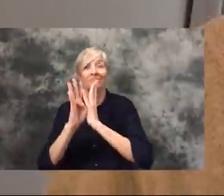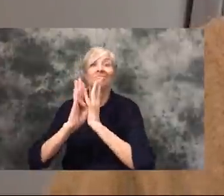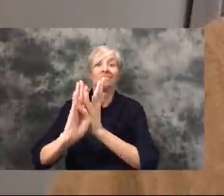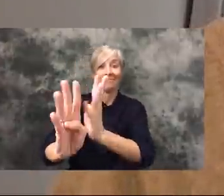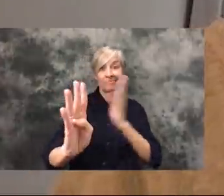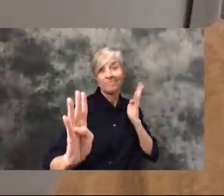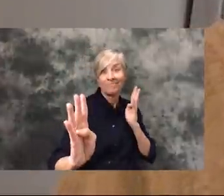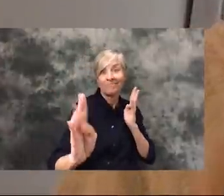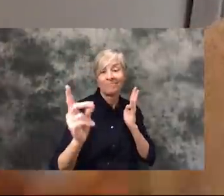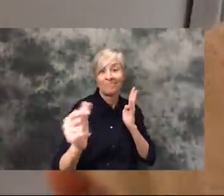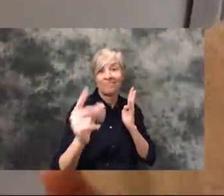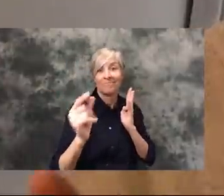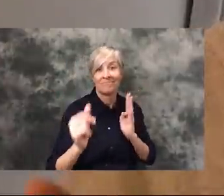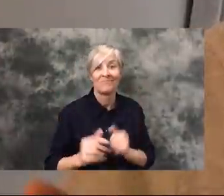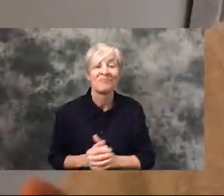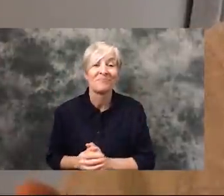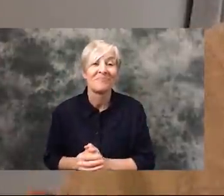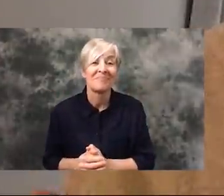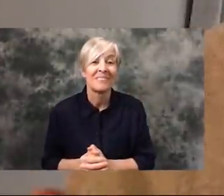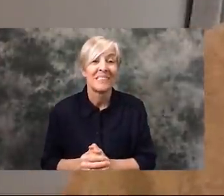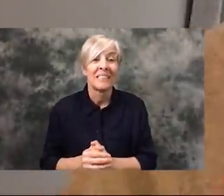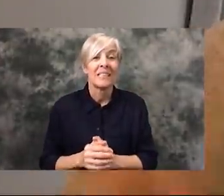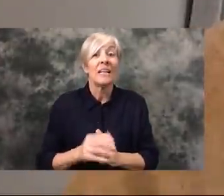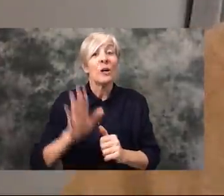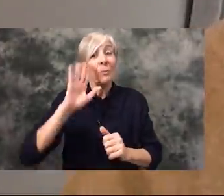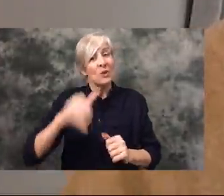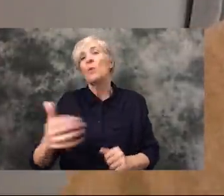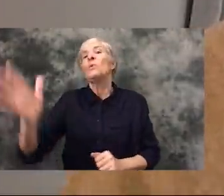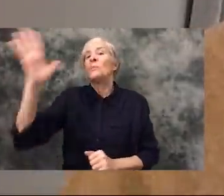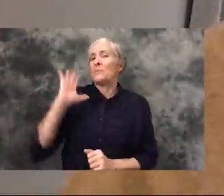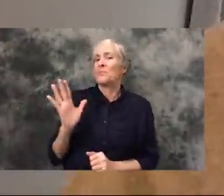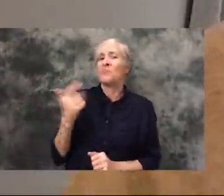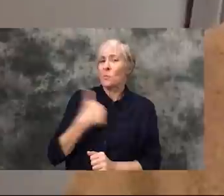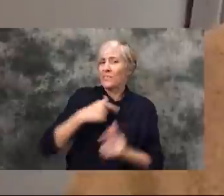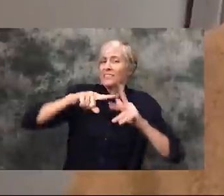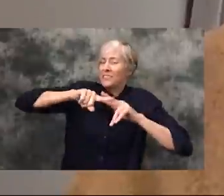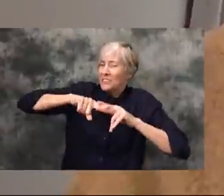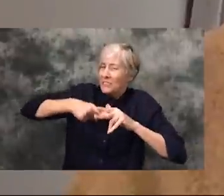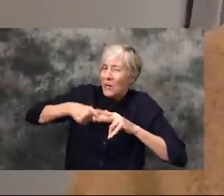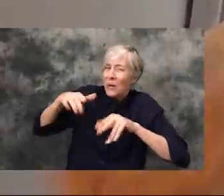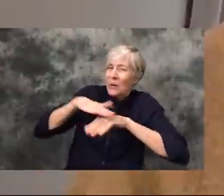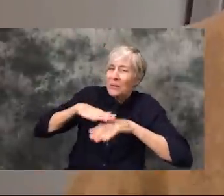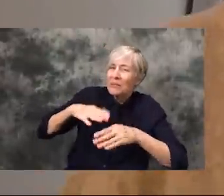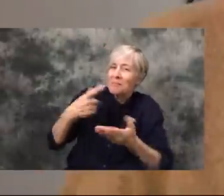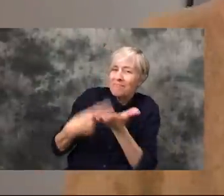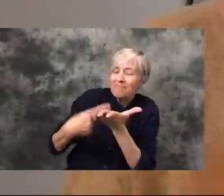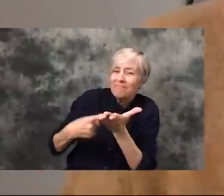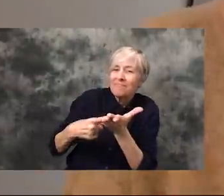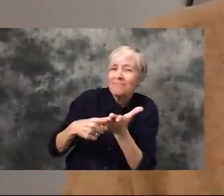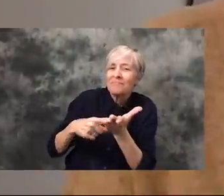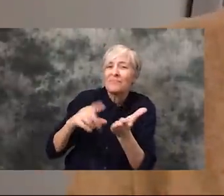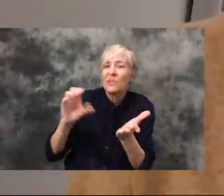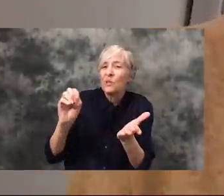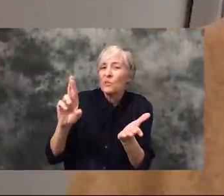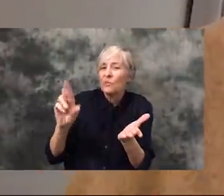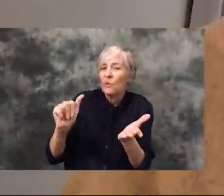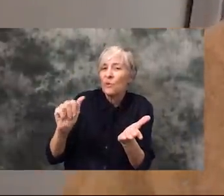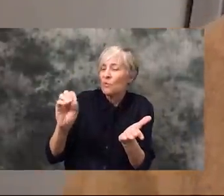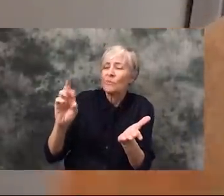actually took this seriously when the conversation started, interestingly enough, I'm surprised I'm actually surprised that I did because usually I'm